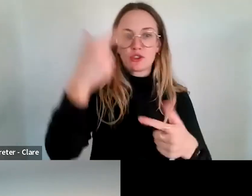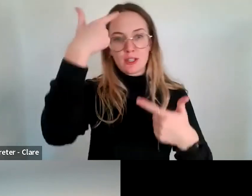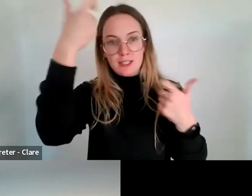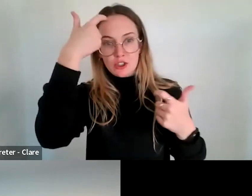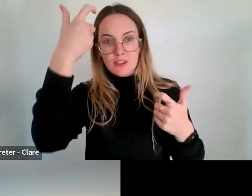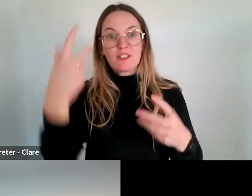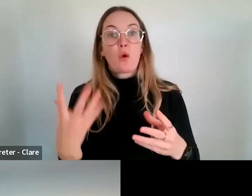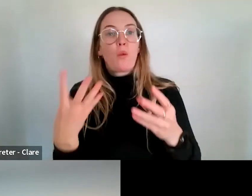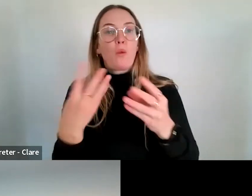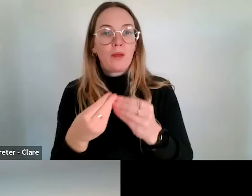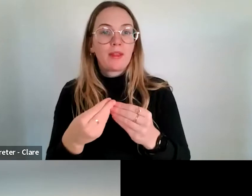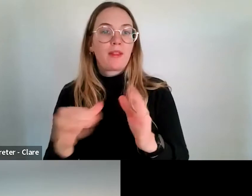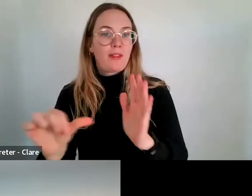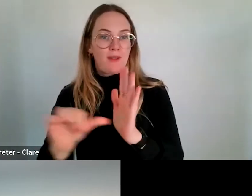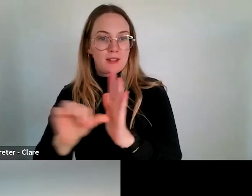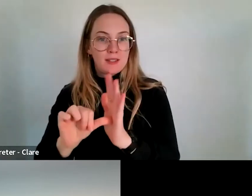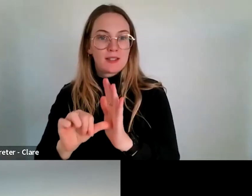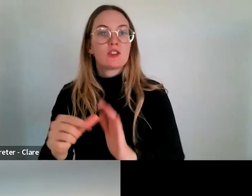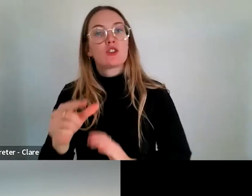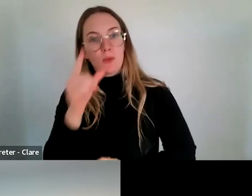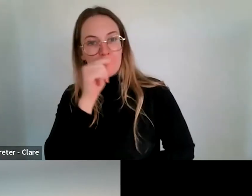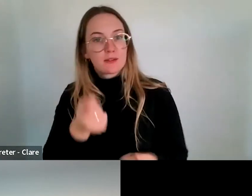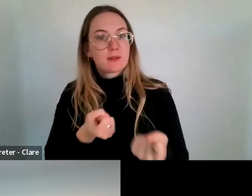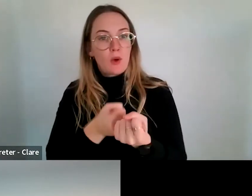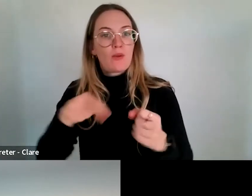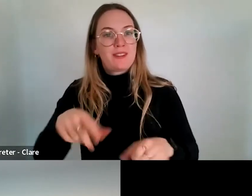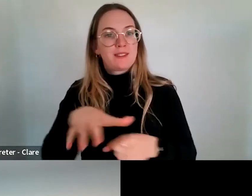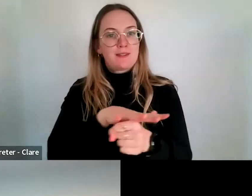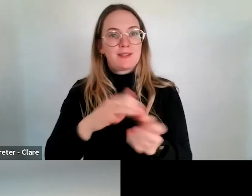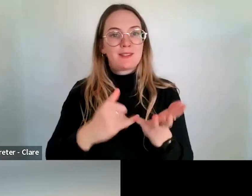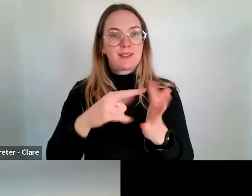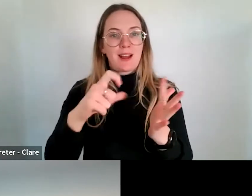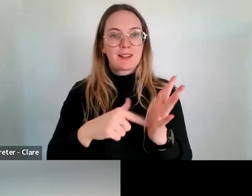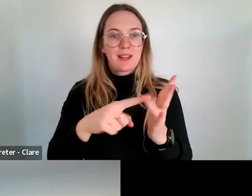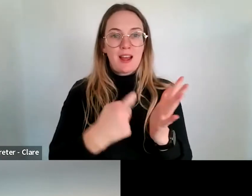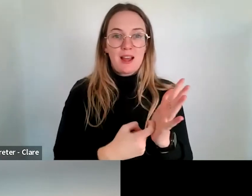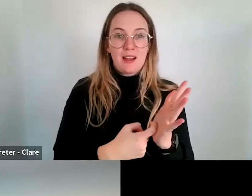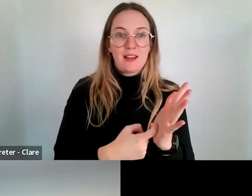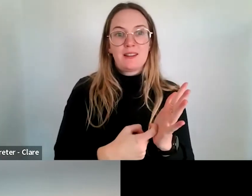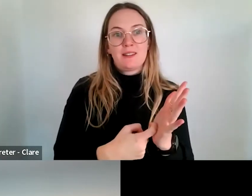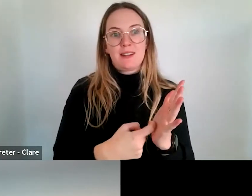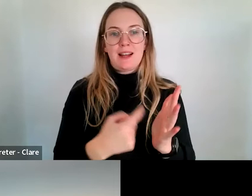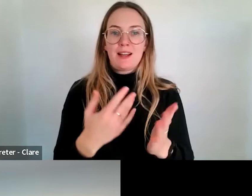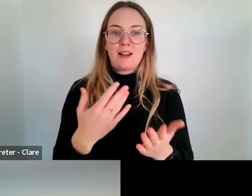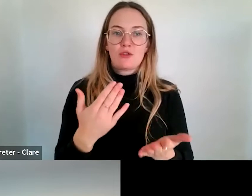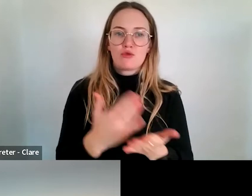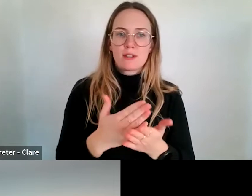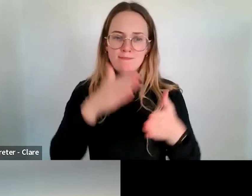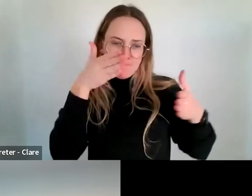like this able to support the sector in maybe some very targeted ways. We